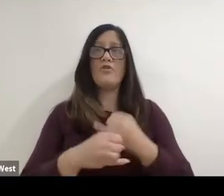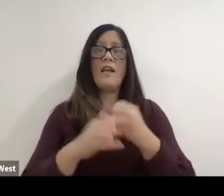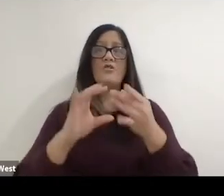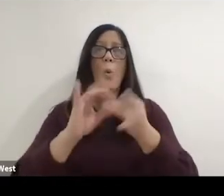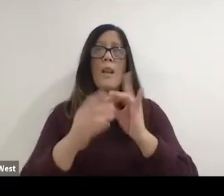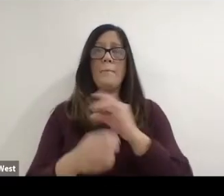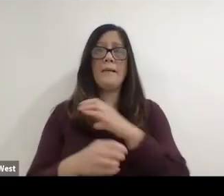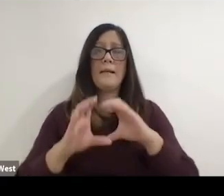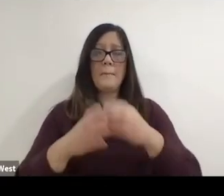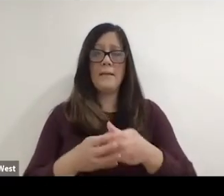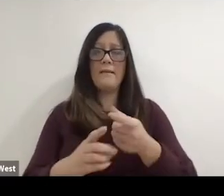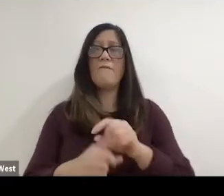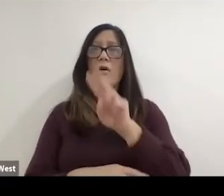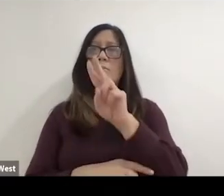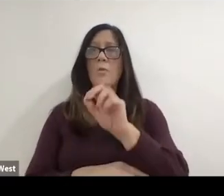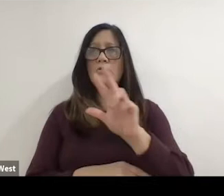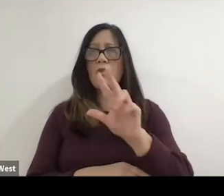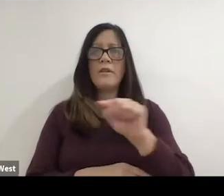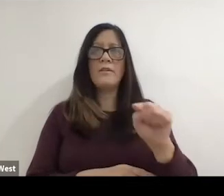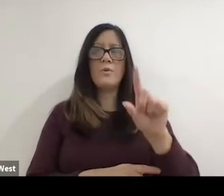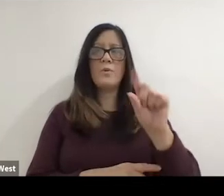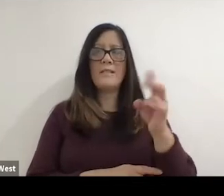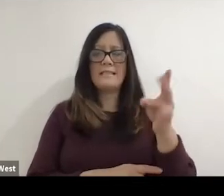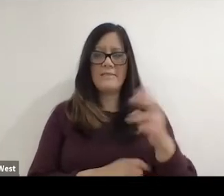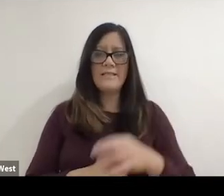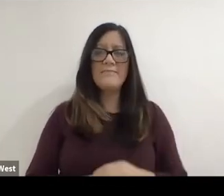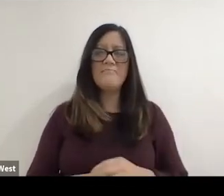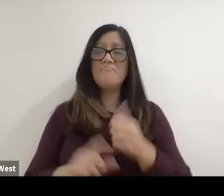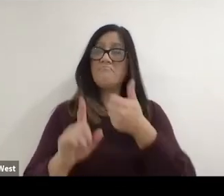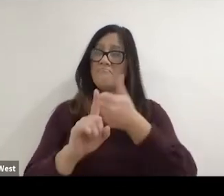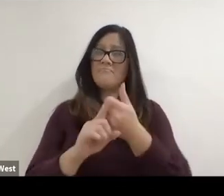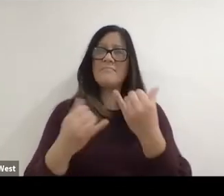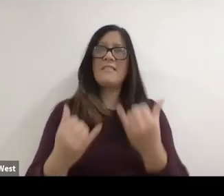Olympic Committee from 2003 to 2017. He is currently an independent